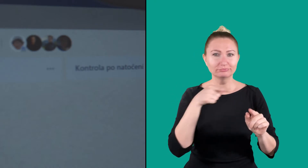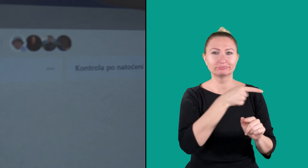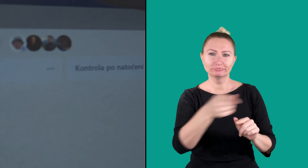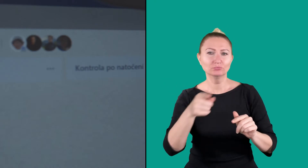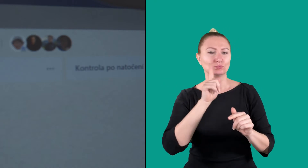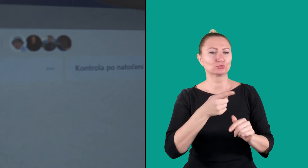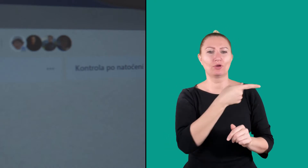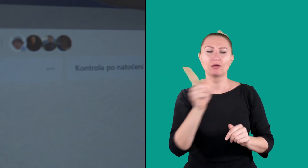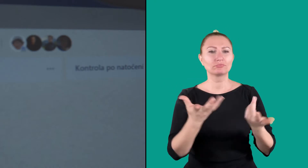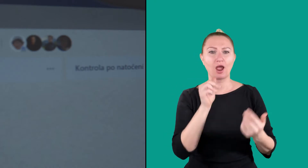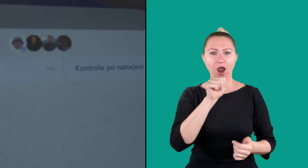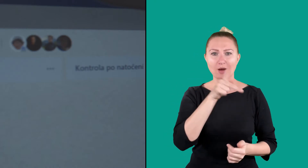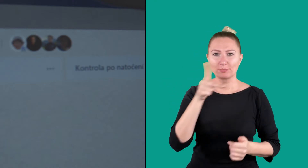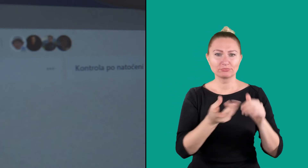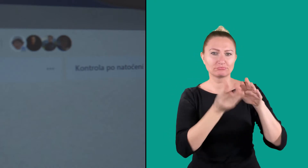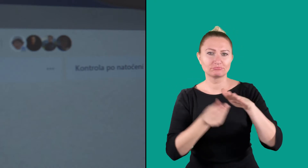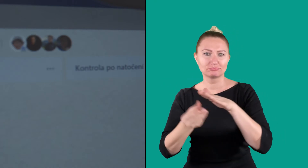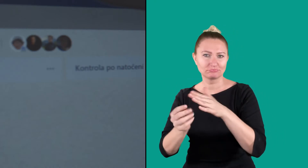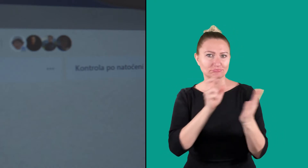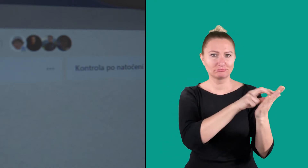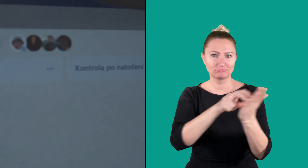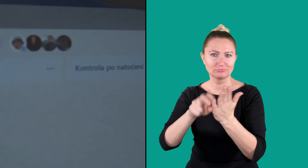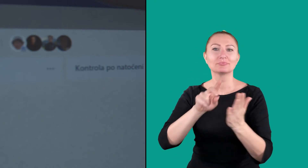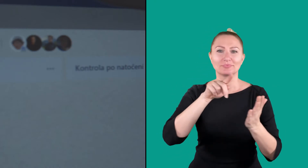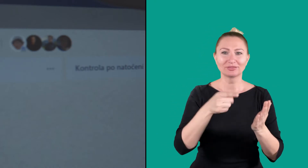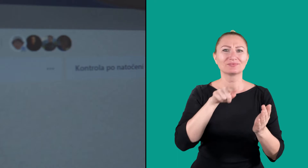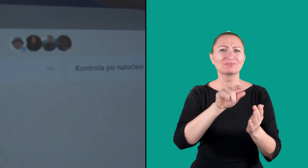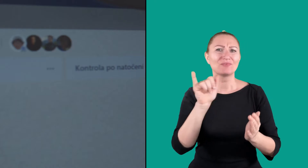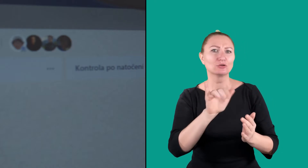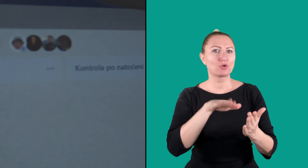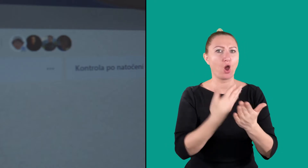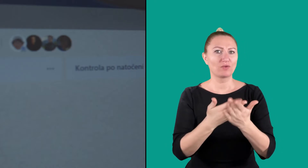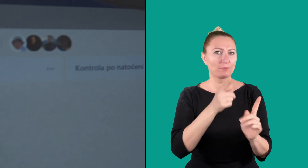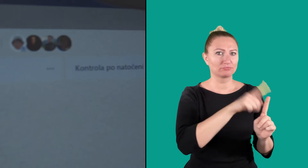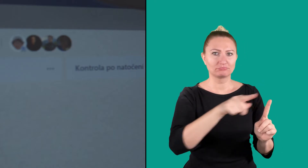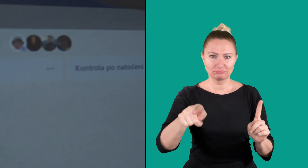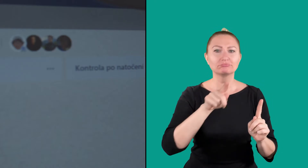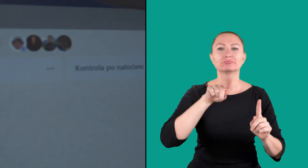Colleagues have apps that show them what tasks the manager has assigned them.